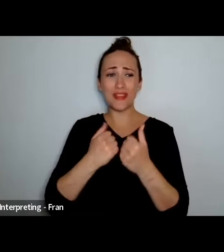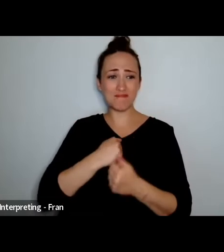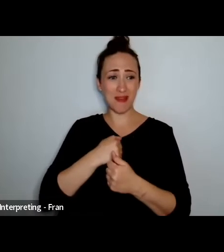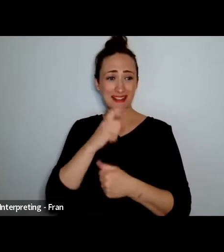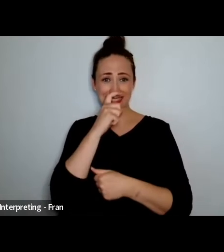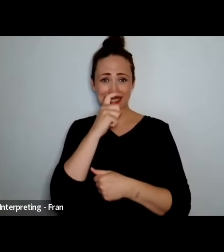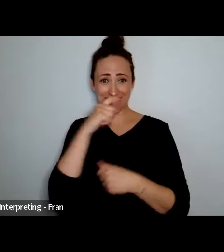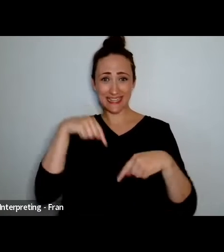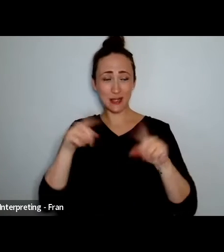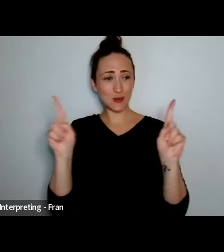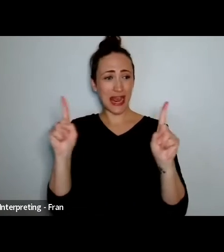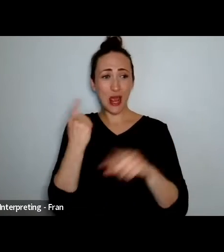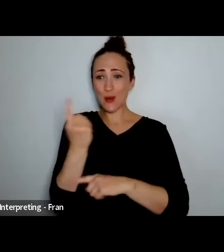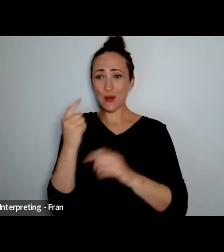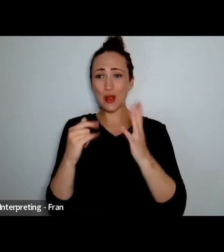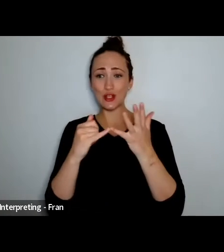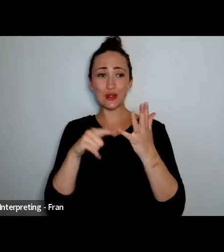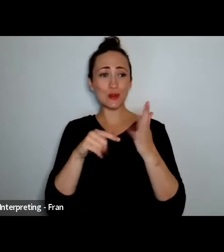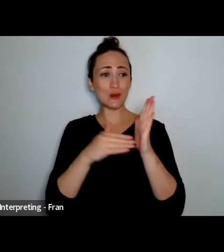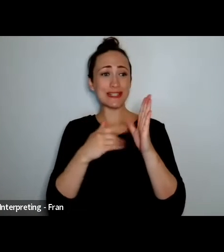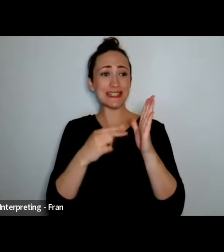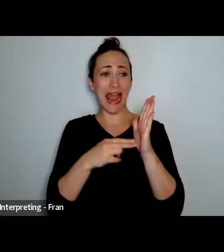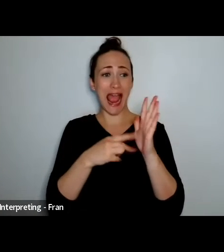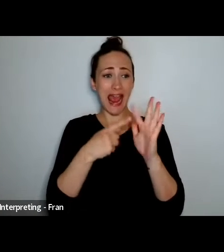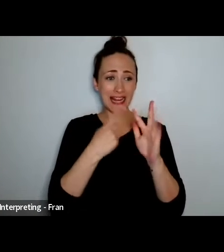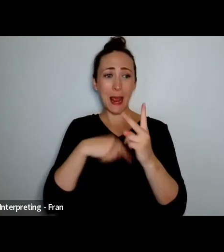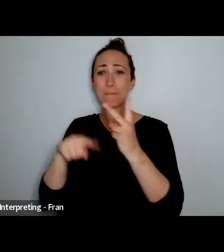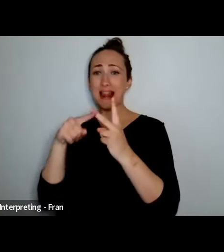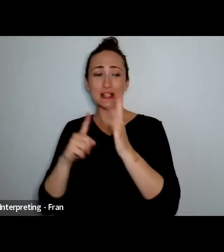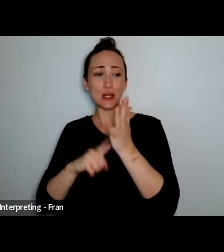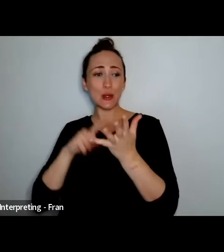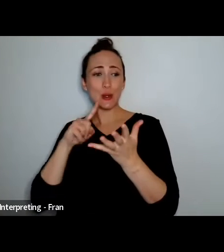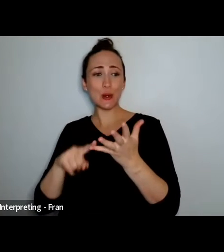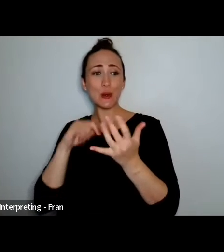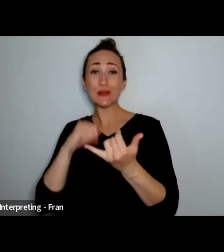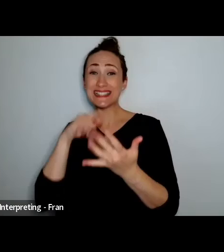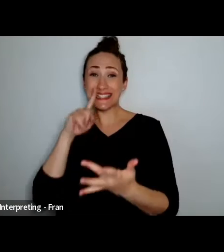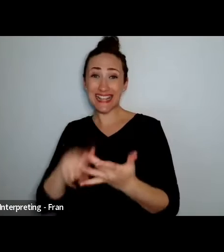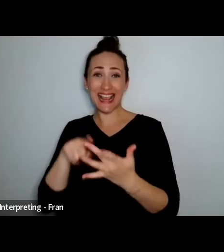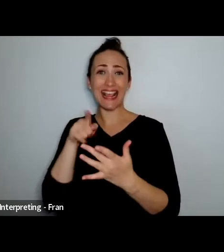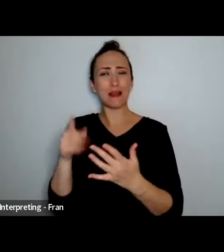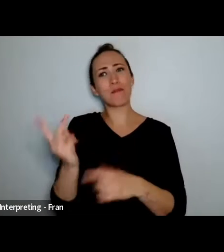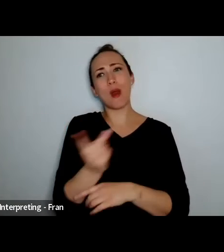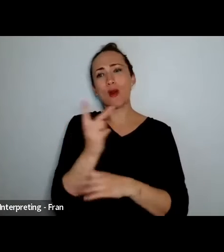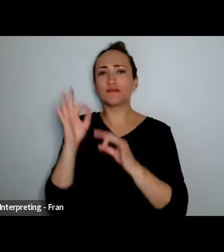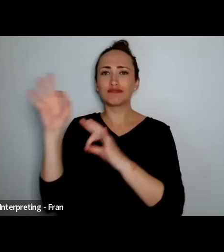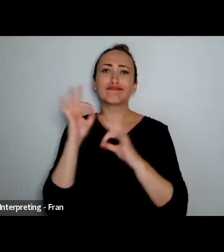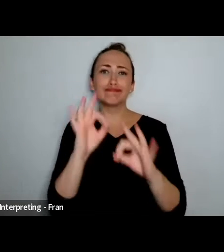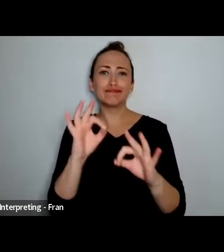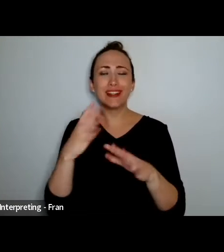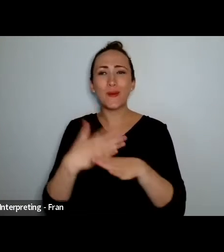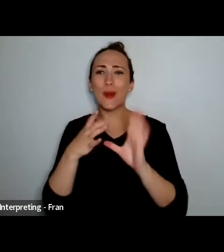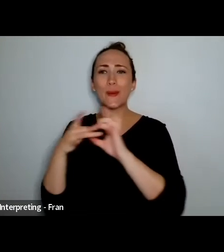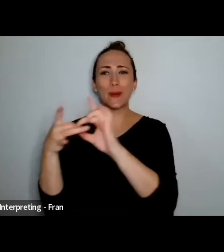as part of the Artistic Direction Panel and at the end of the day what would love do.